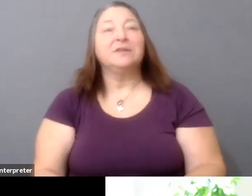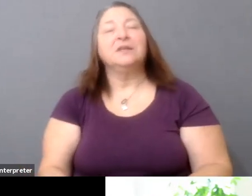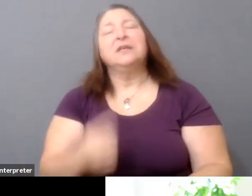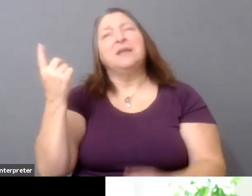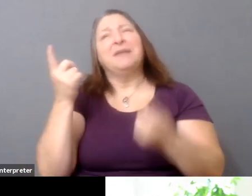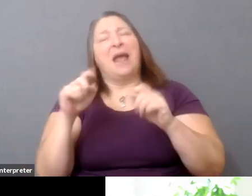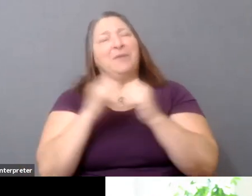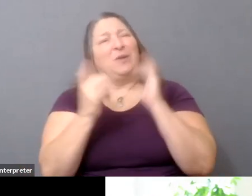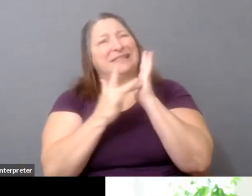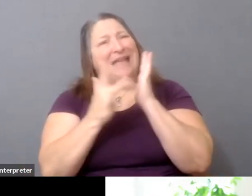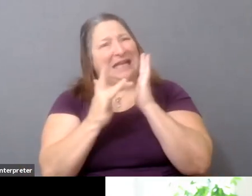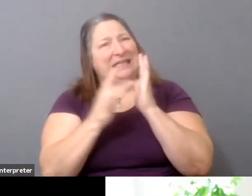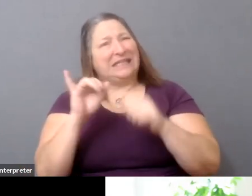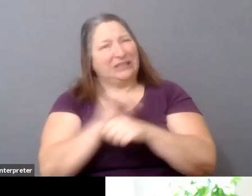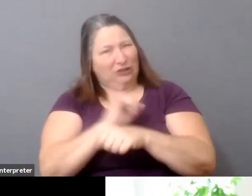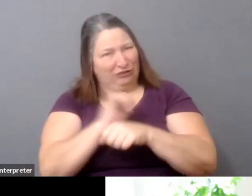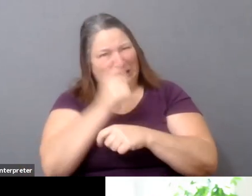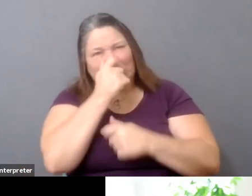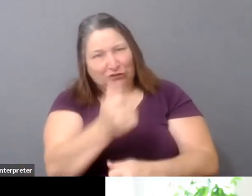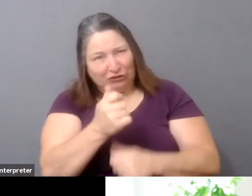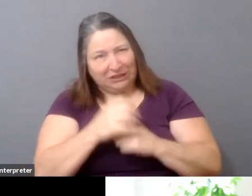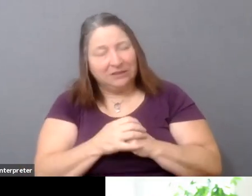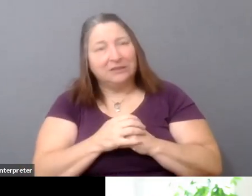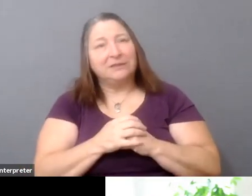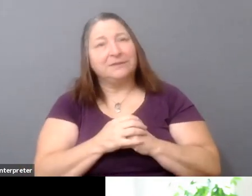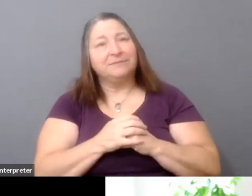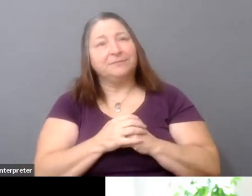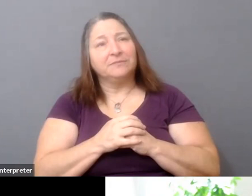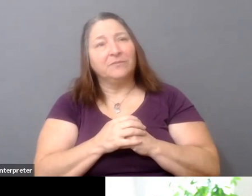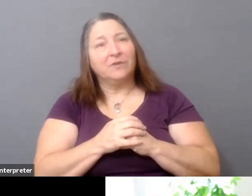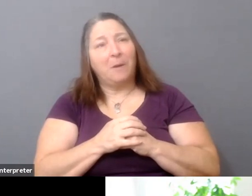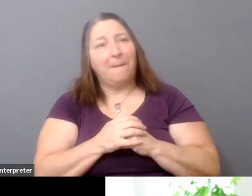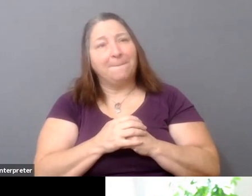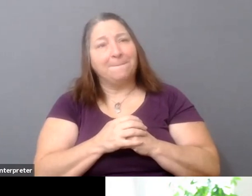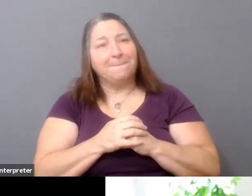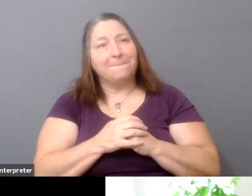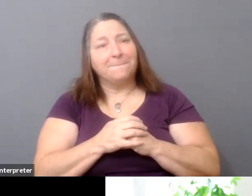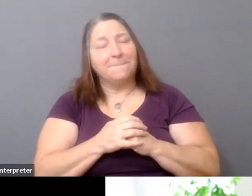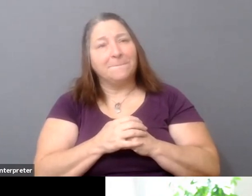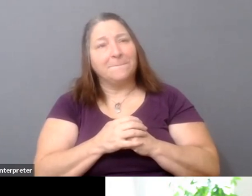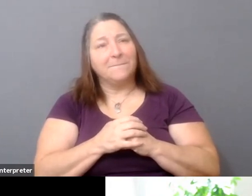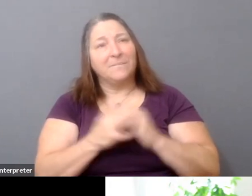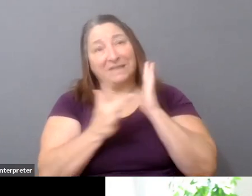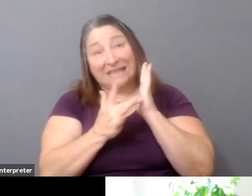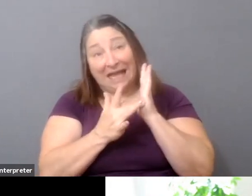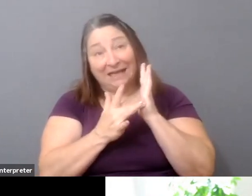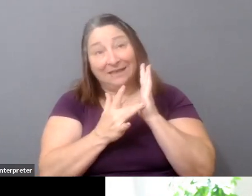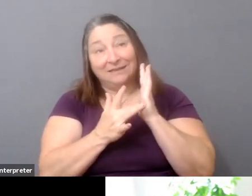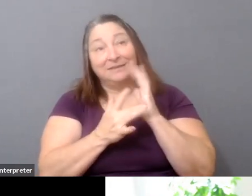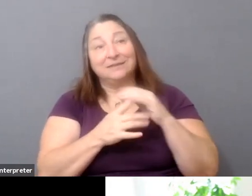is the notion of creating-- companies and entrepreneurs putting riders--